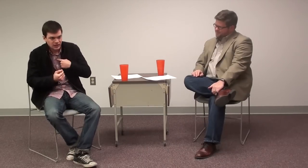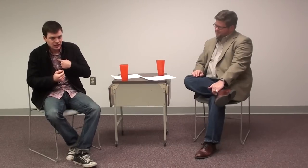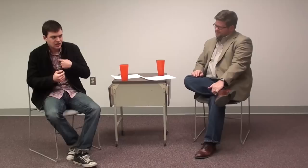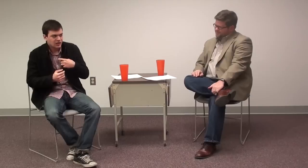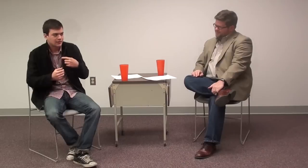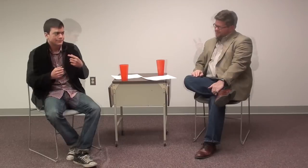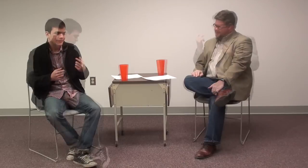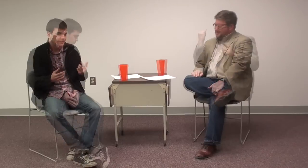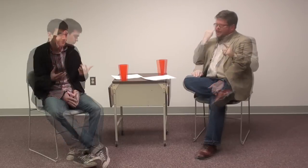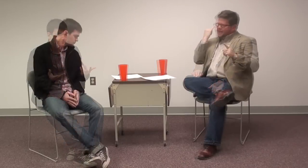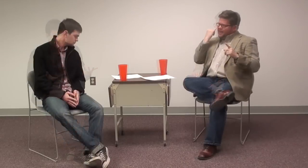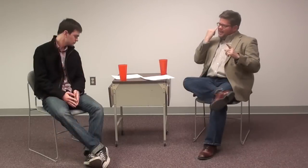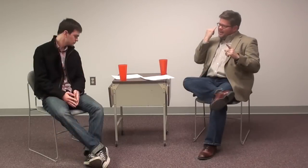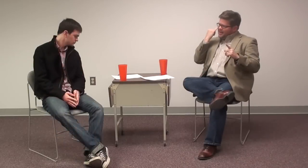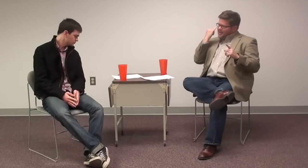This really changed me.